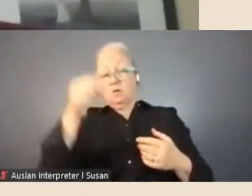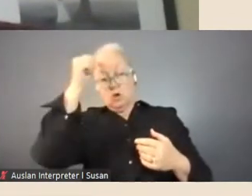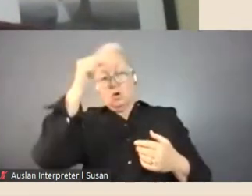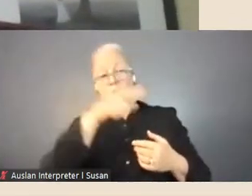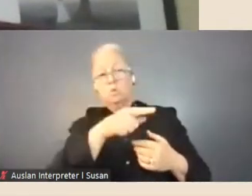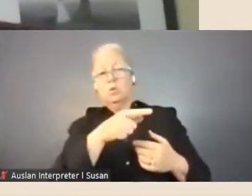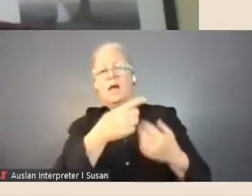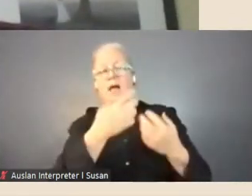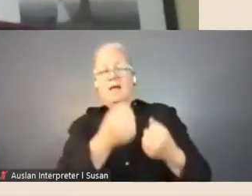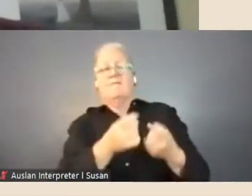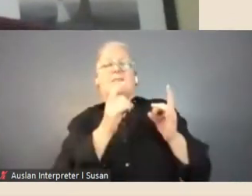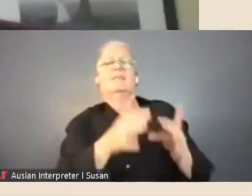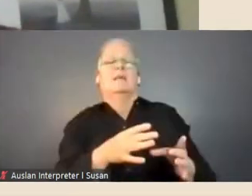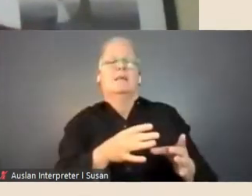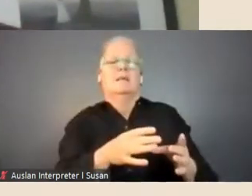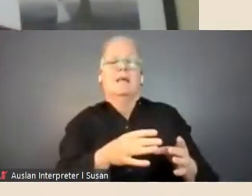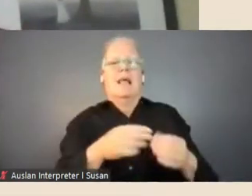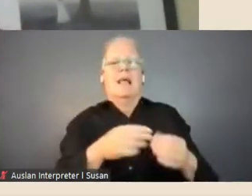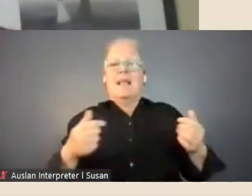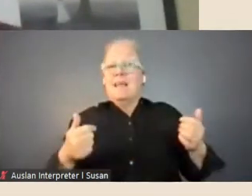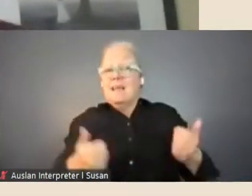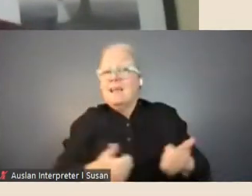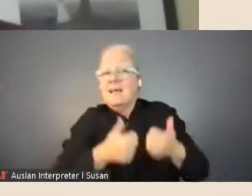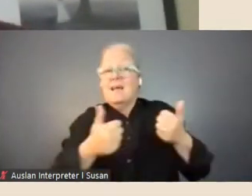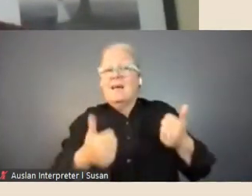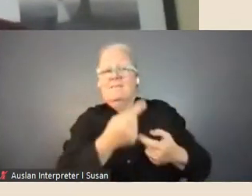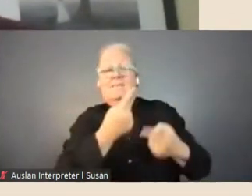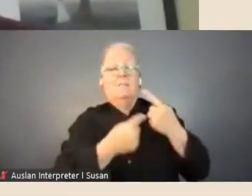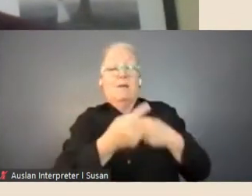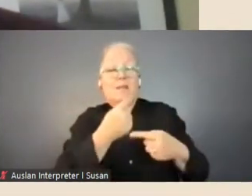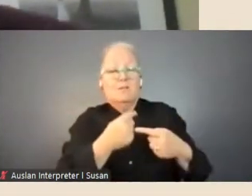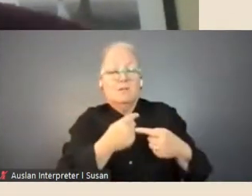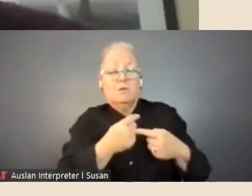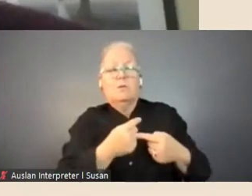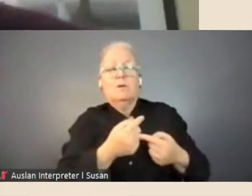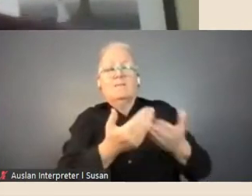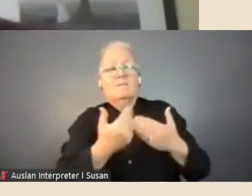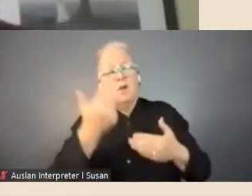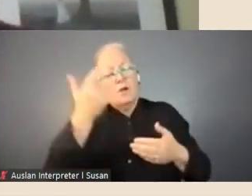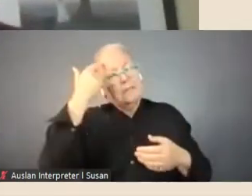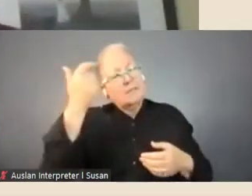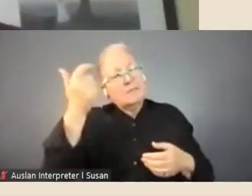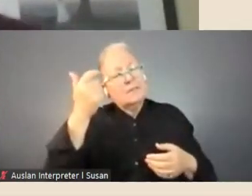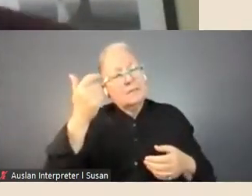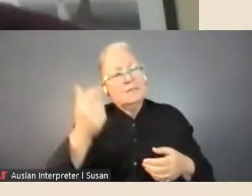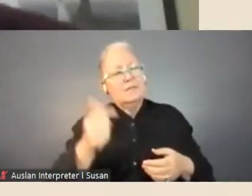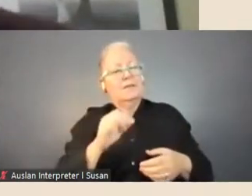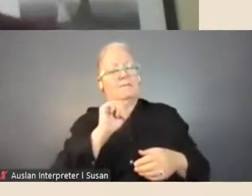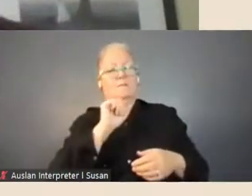enough, enough to sort of give us an inkling of the creative use of our collections.